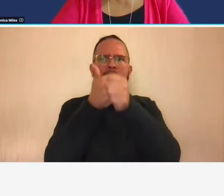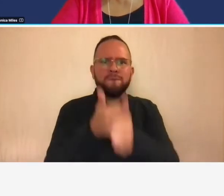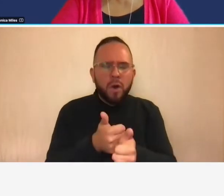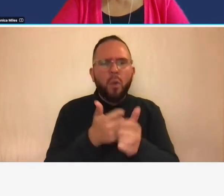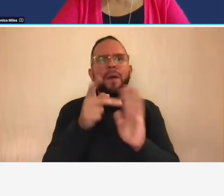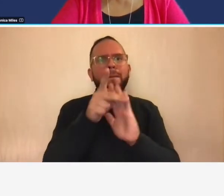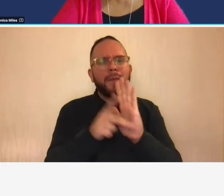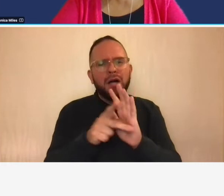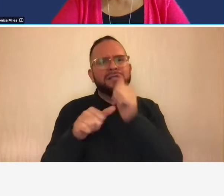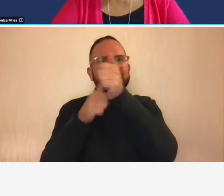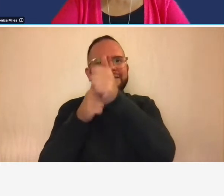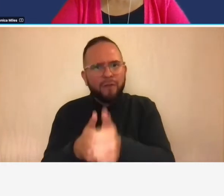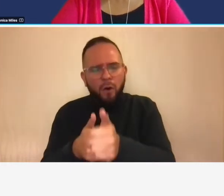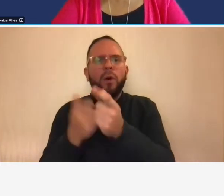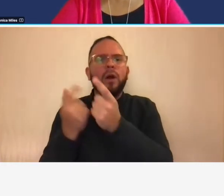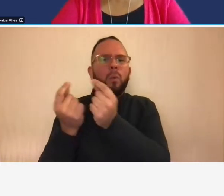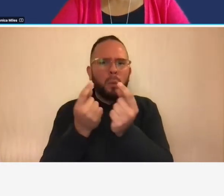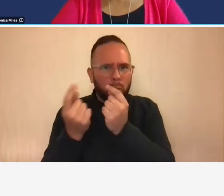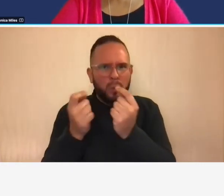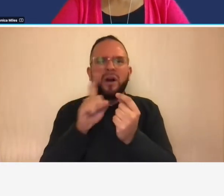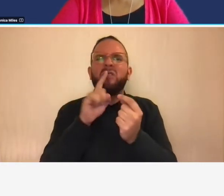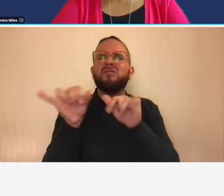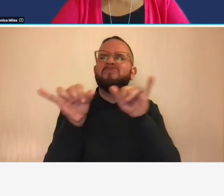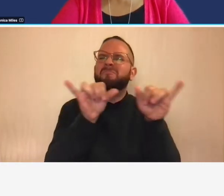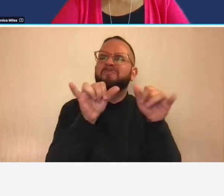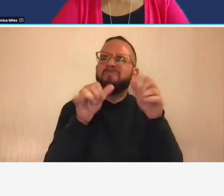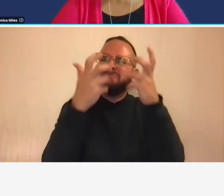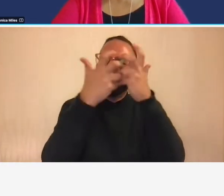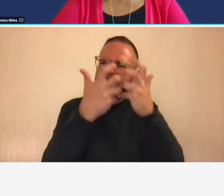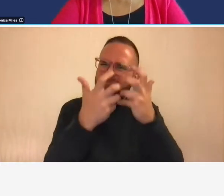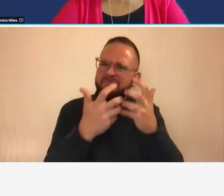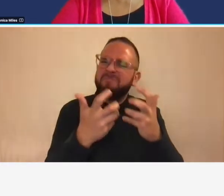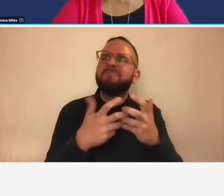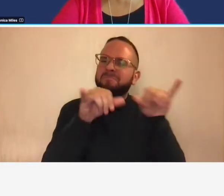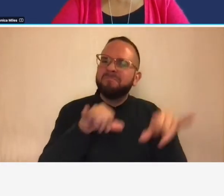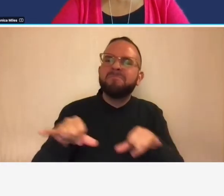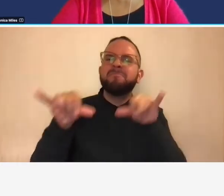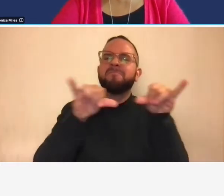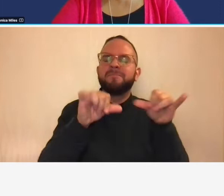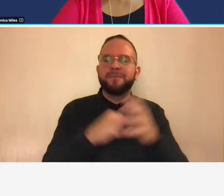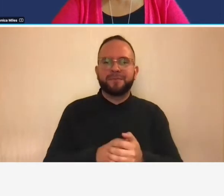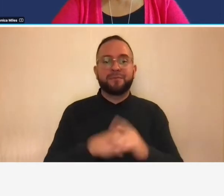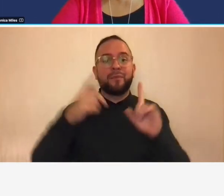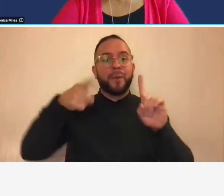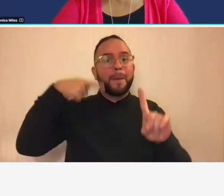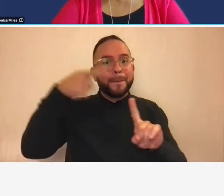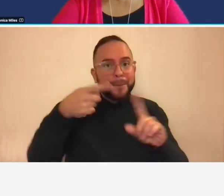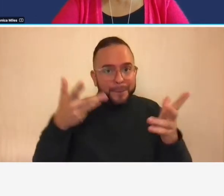everybody else's so bottom line here is your accounting system must be on the cruel basis